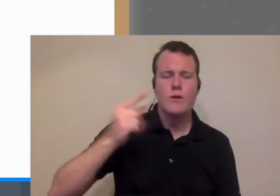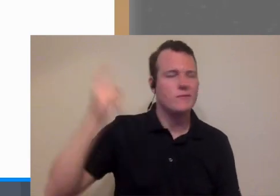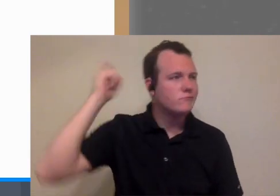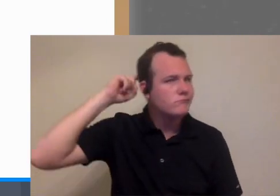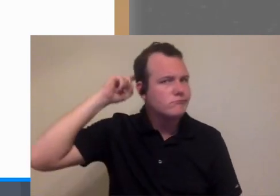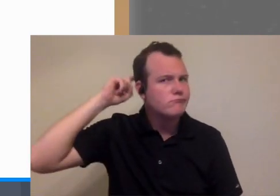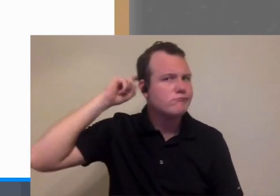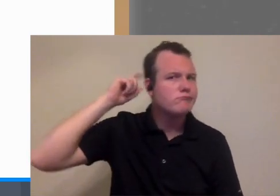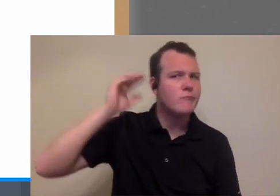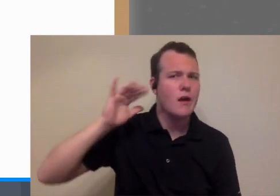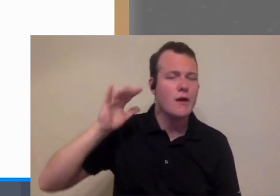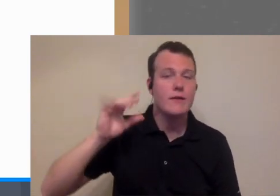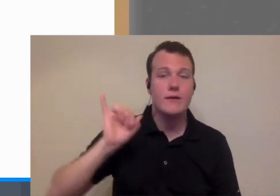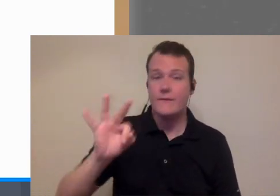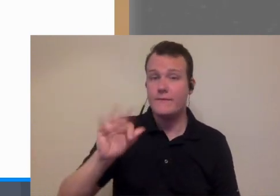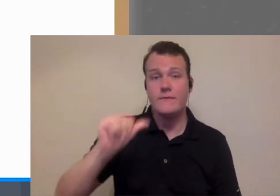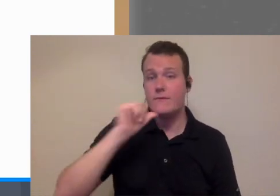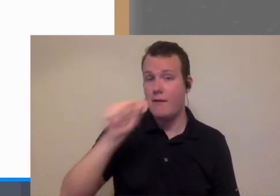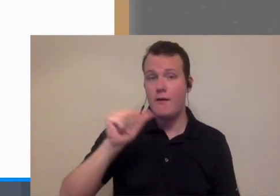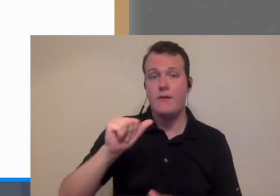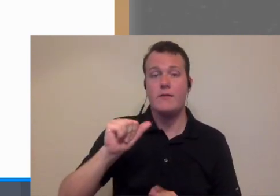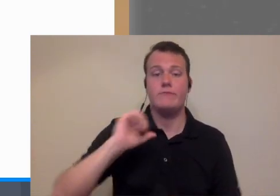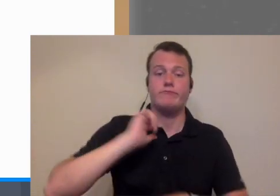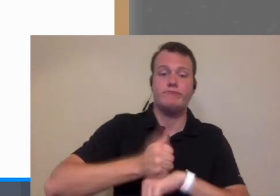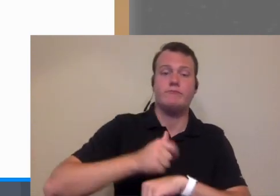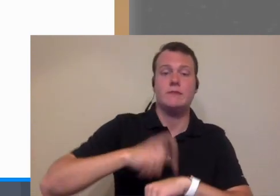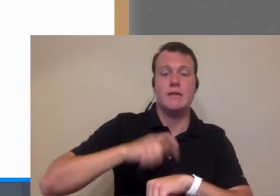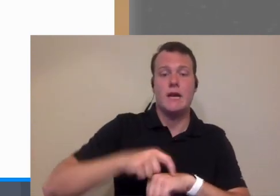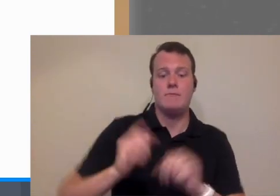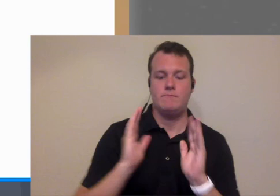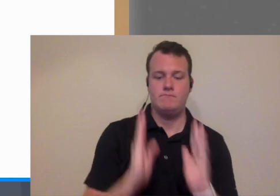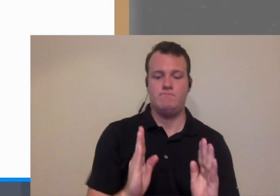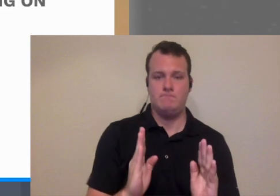need to do that's in the back your head but unless you actually block time for